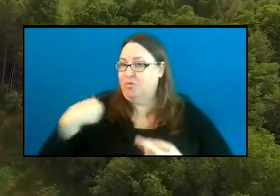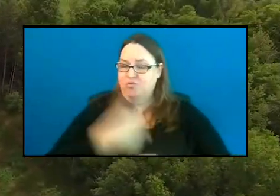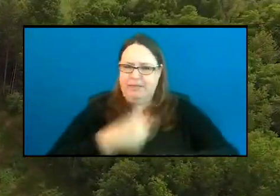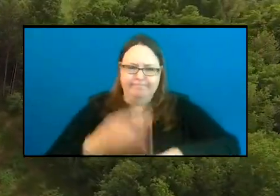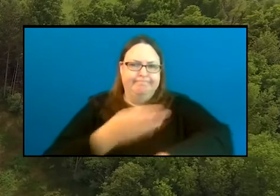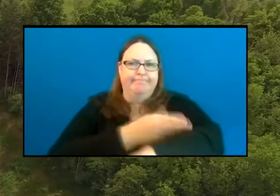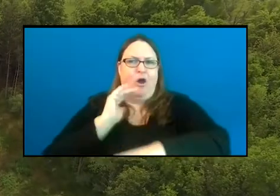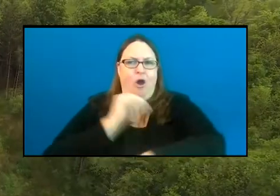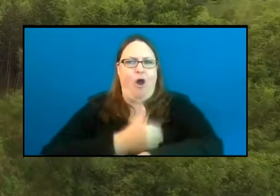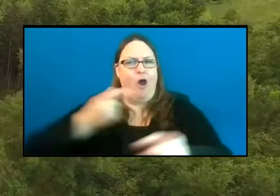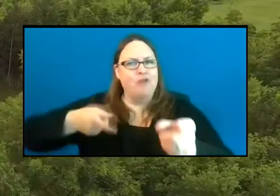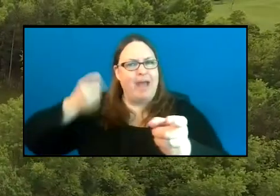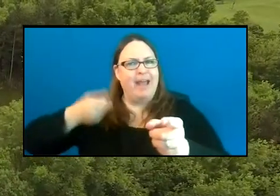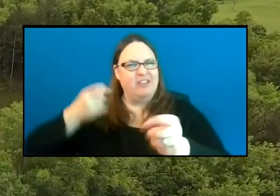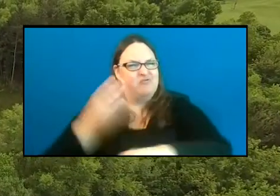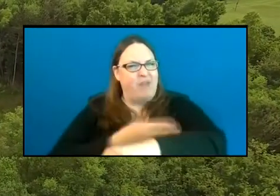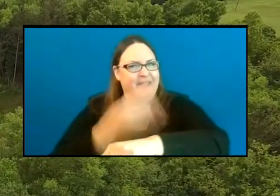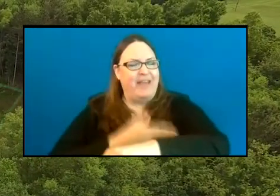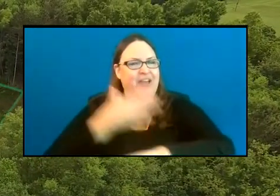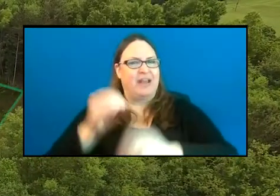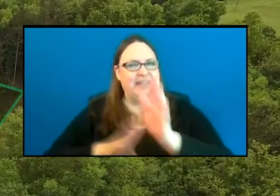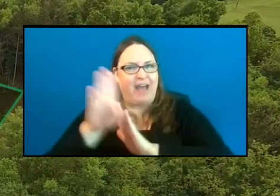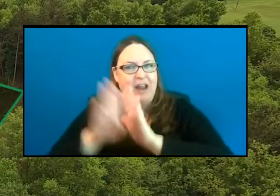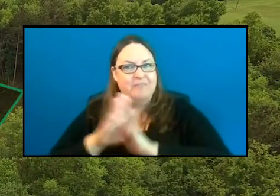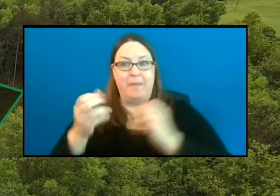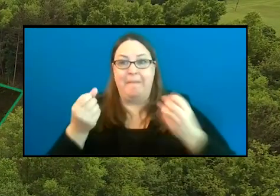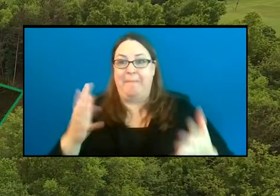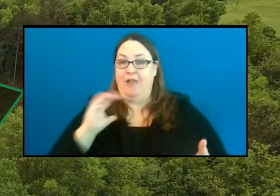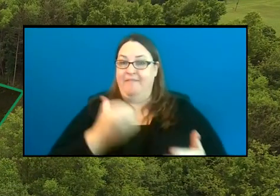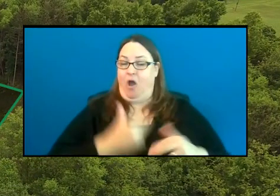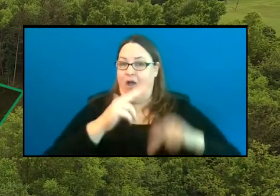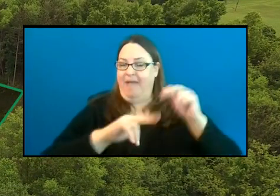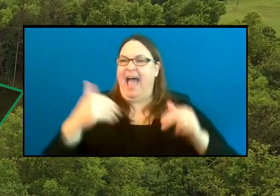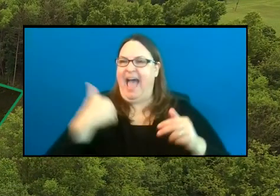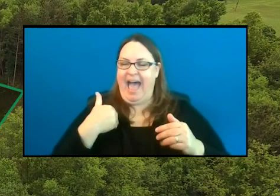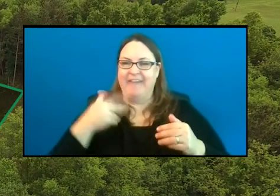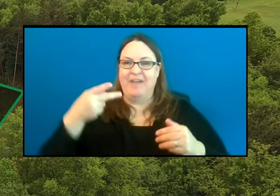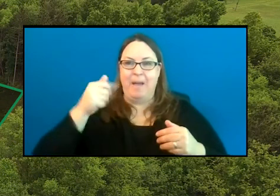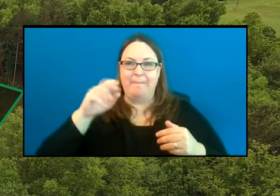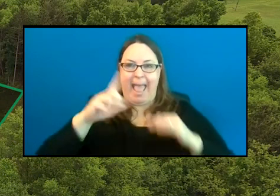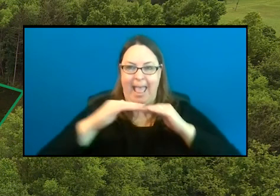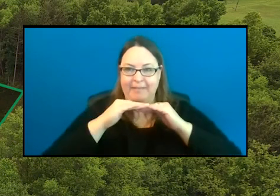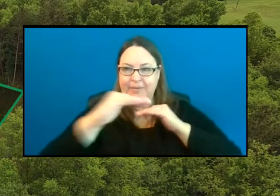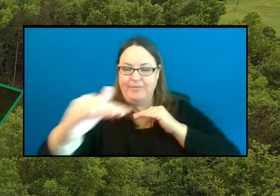and development across the state. Many of our facilities offer paved pathways that extend from the parking areas to the